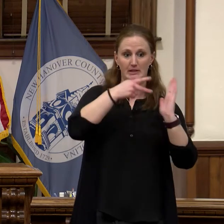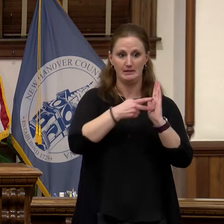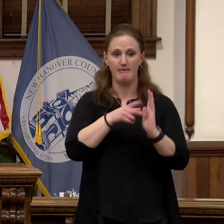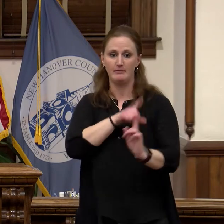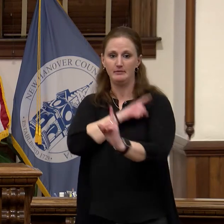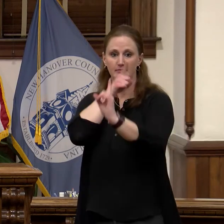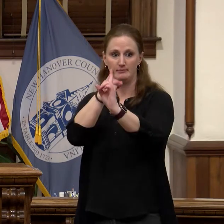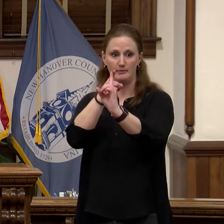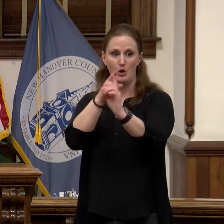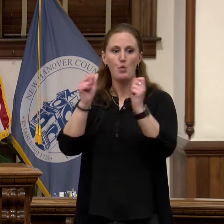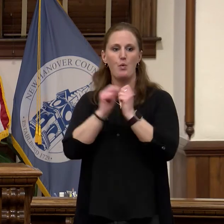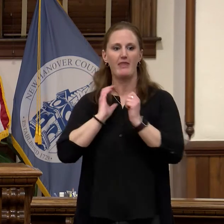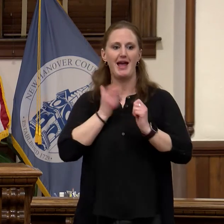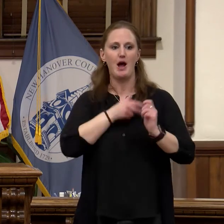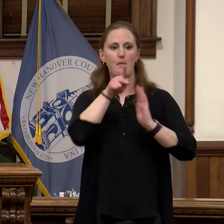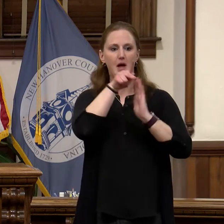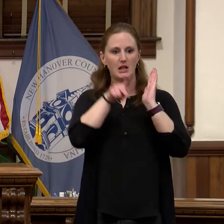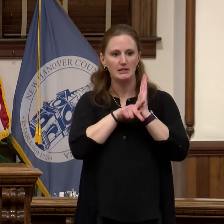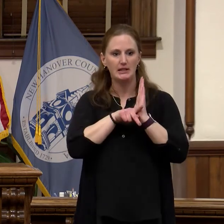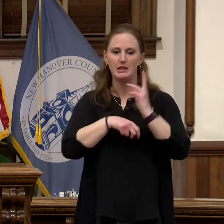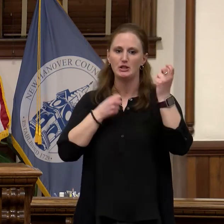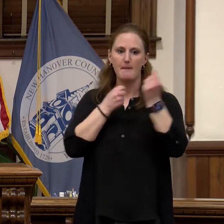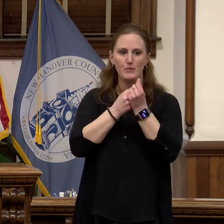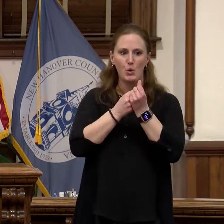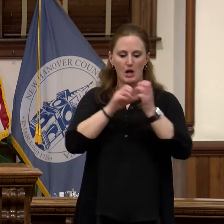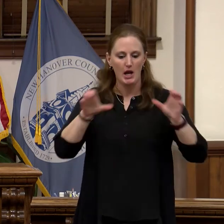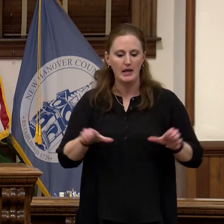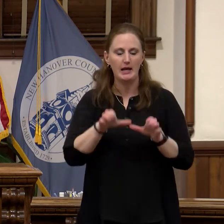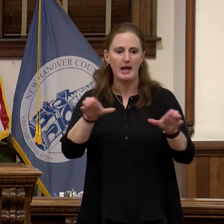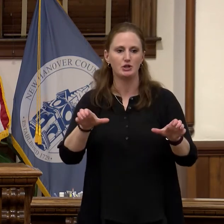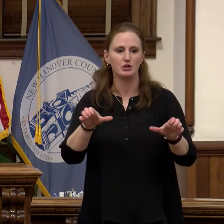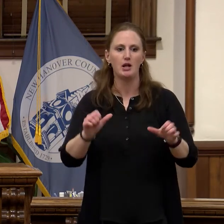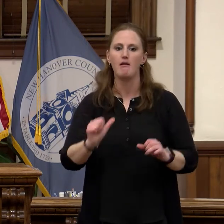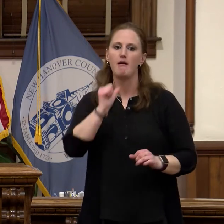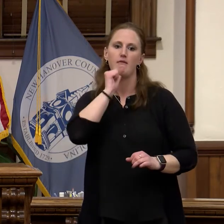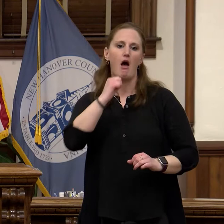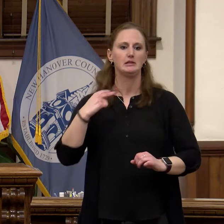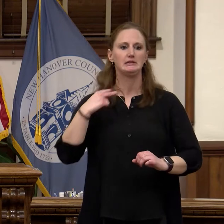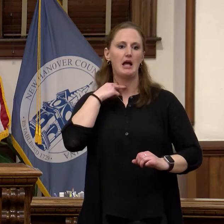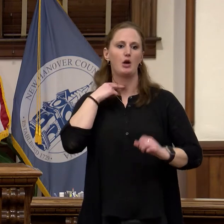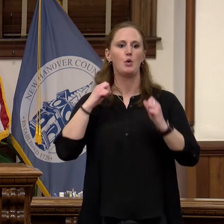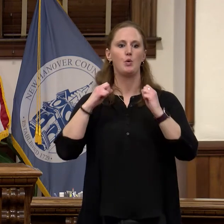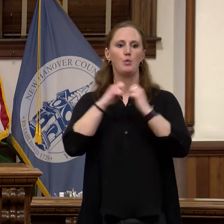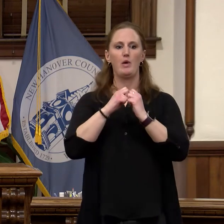actions. We will not be bound by jurisdictional boundaries, every person